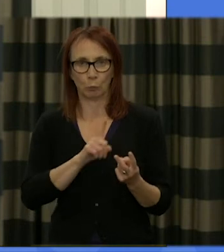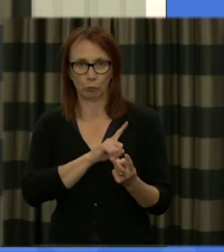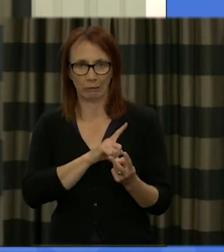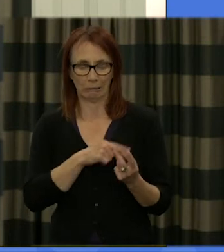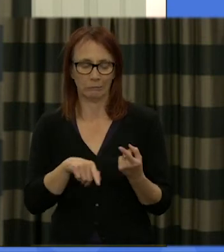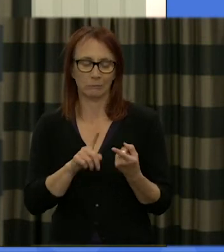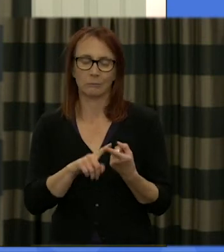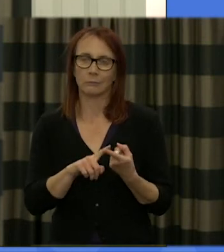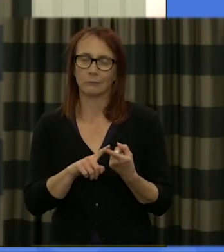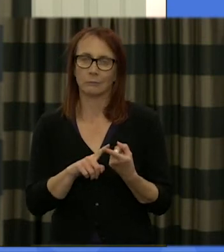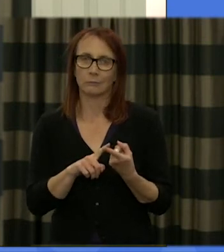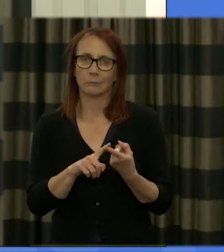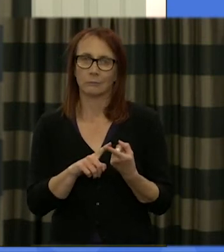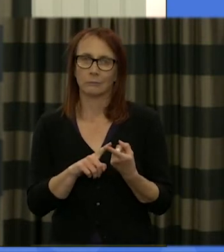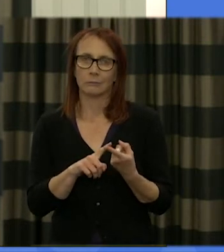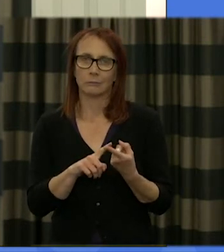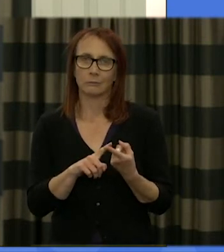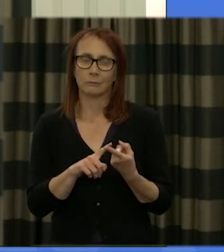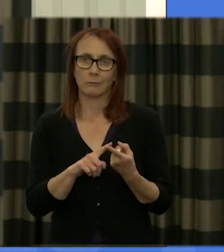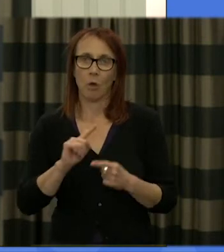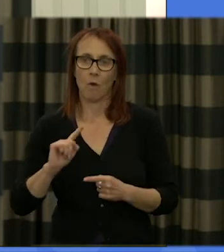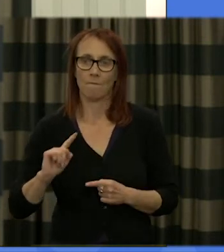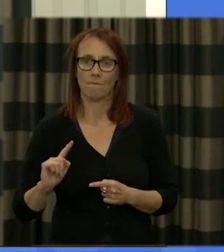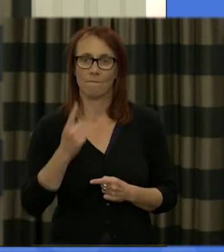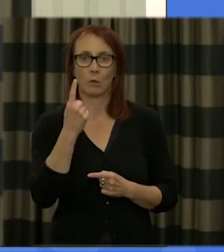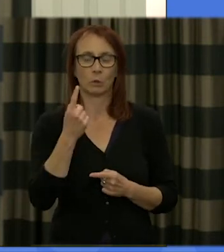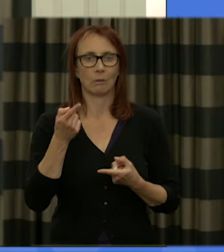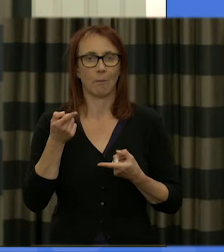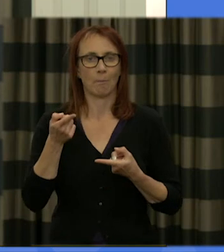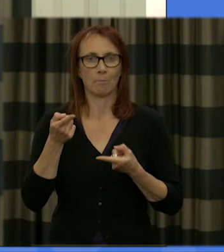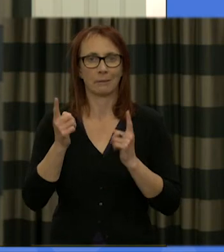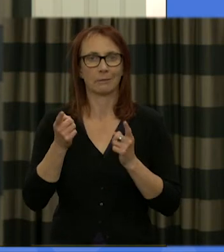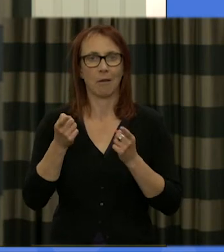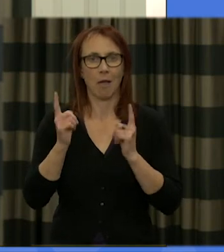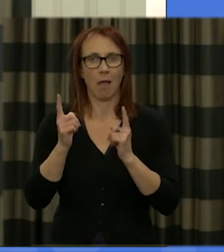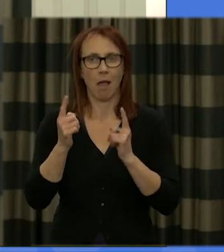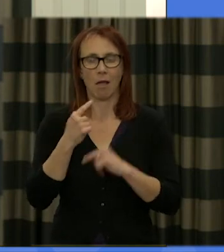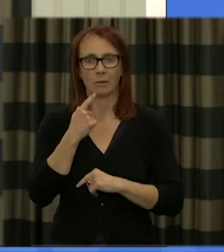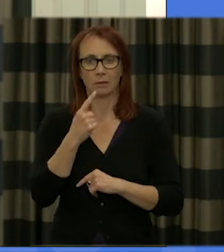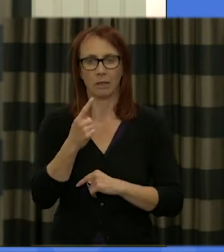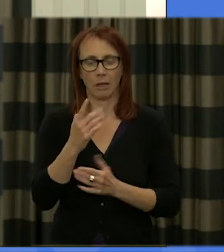first one is when the First Minister announced the intention to establish